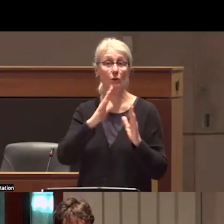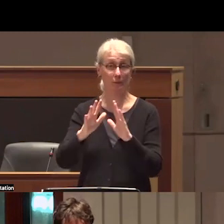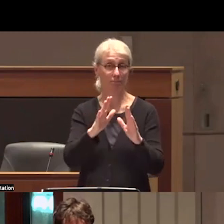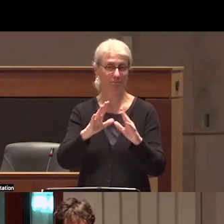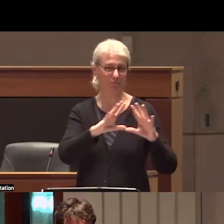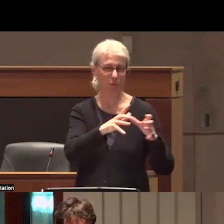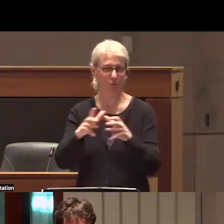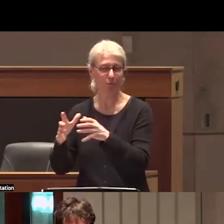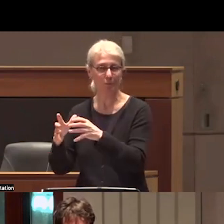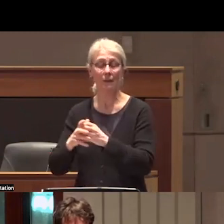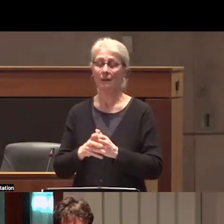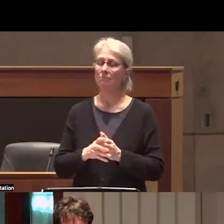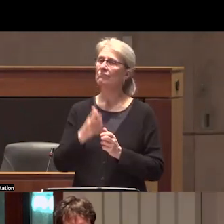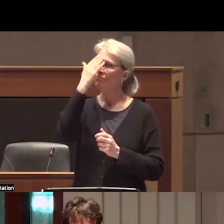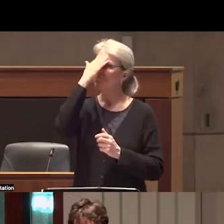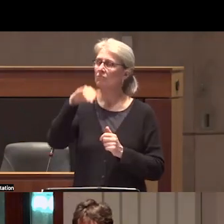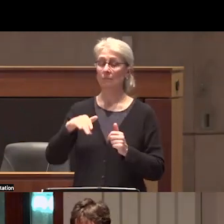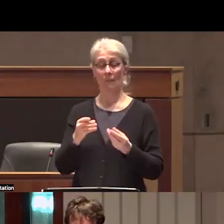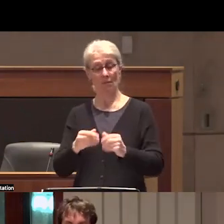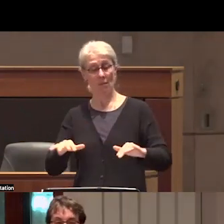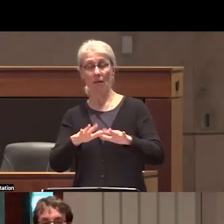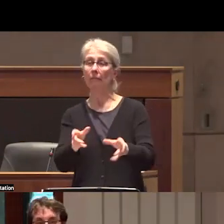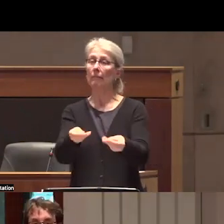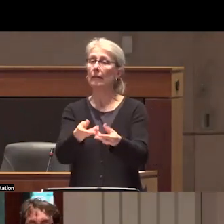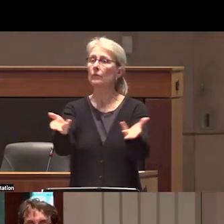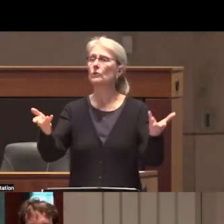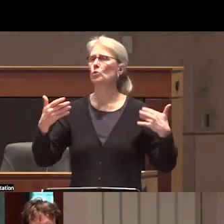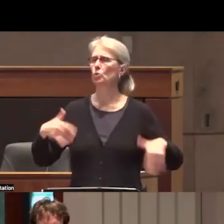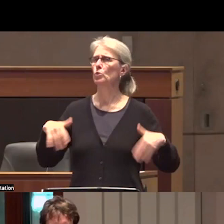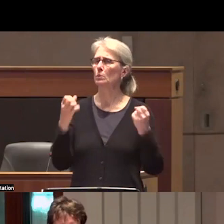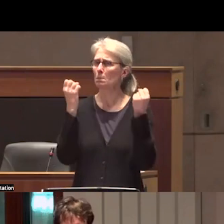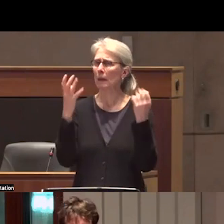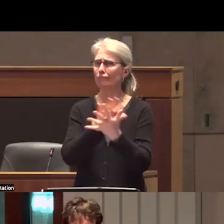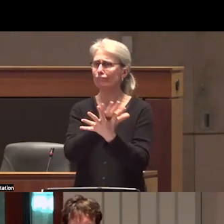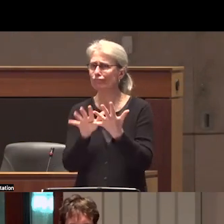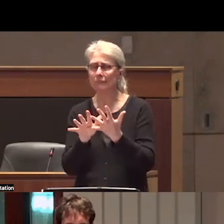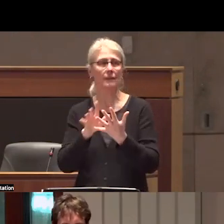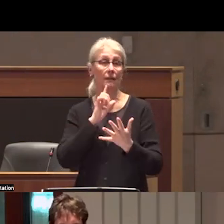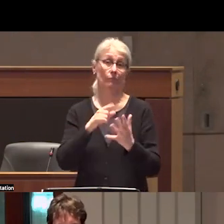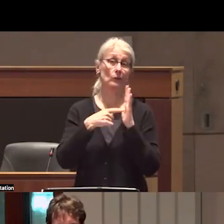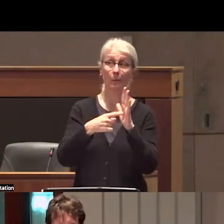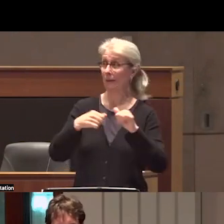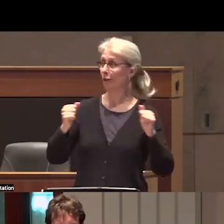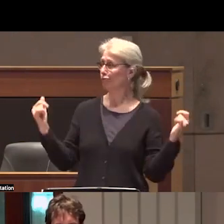land gives us much including the ability to meet in this beautiful space and to take part in an